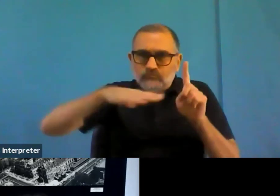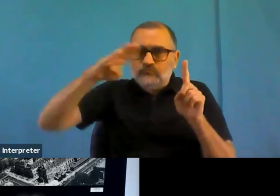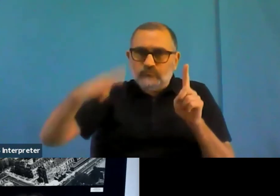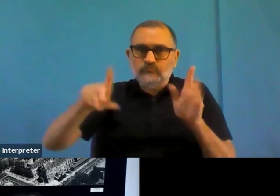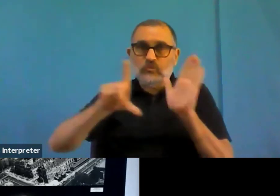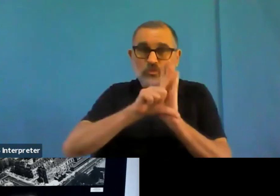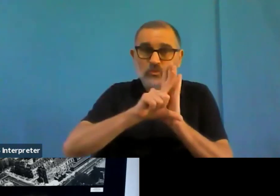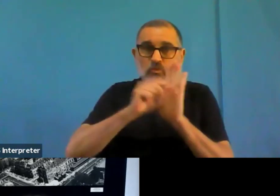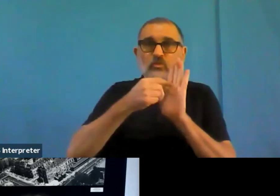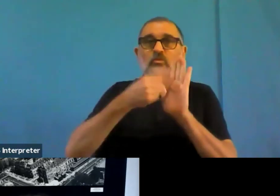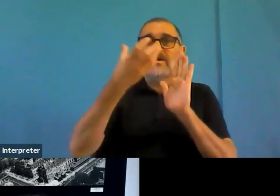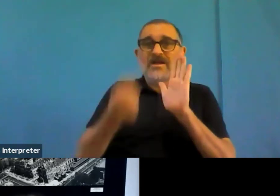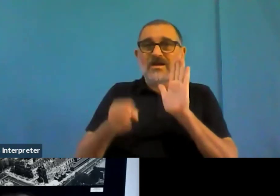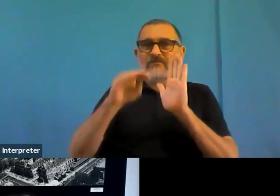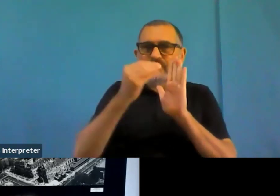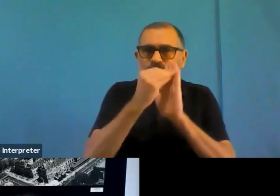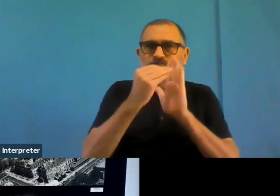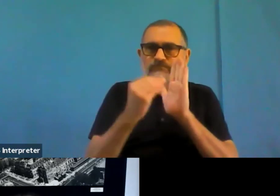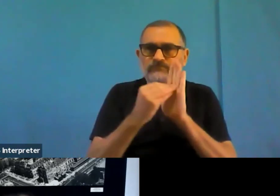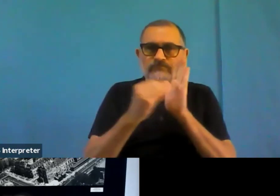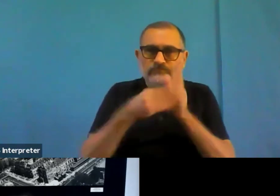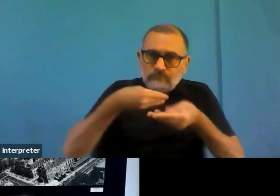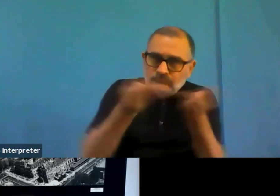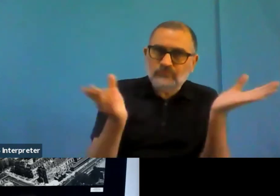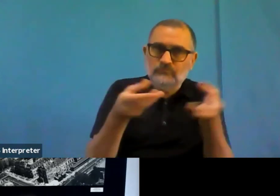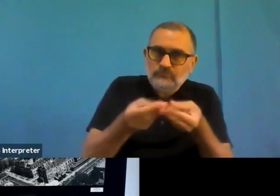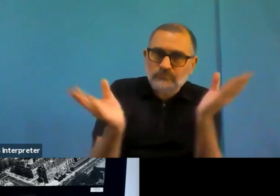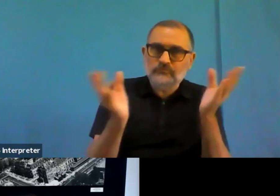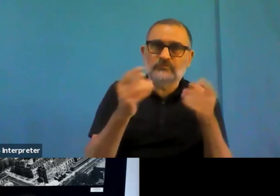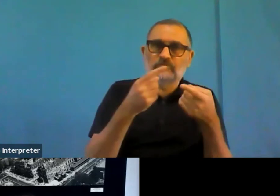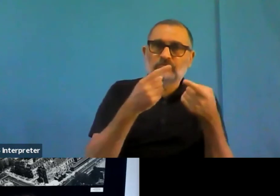got to be perfect as of this day, or not at all, because then people will just go for the Not at all.